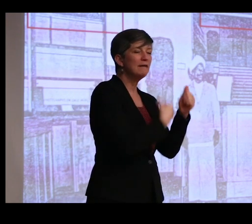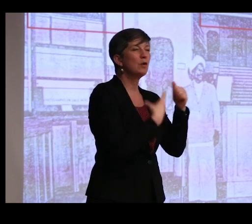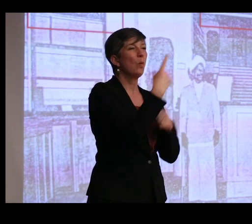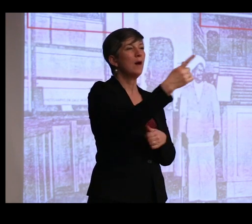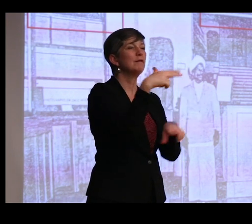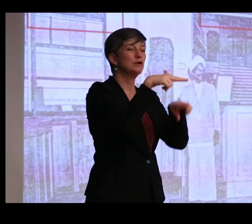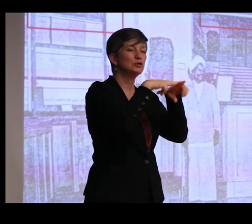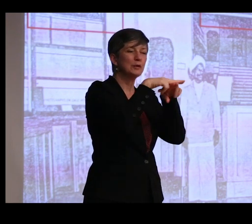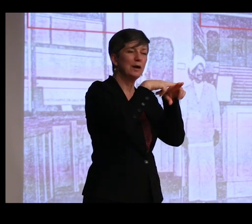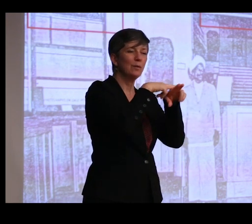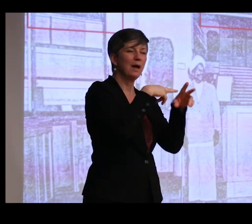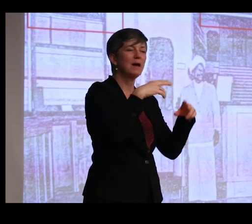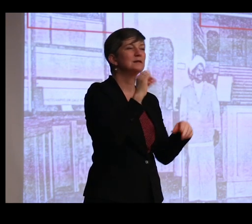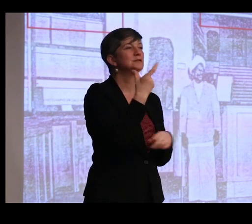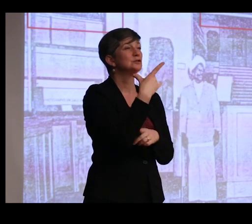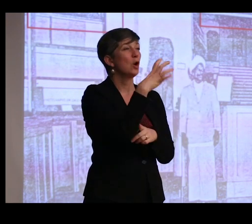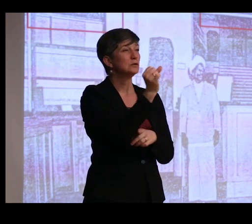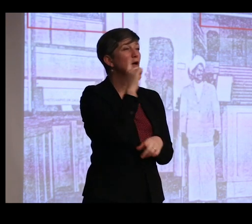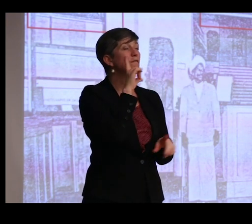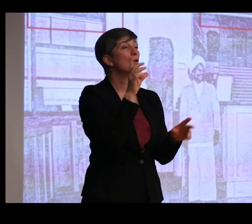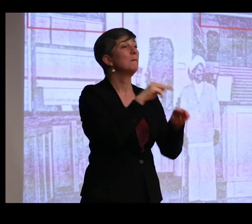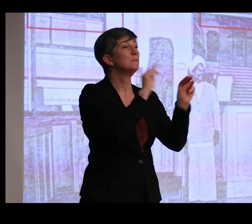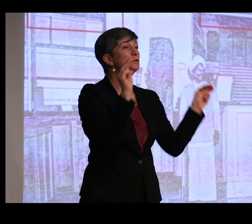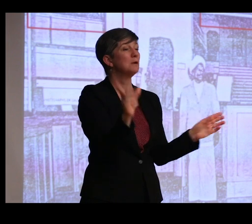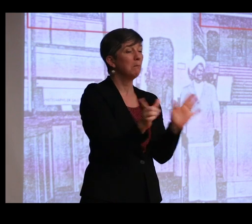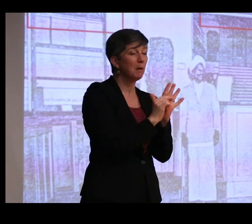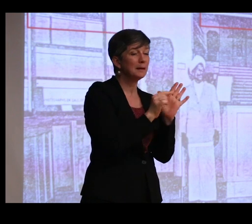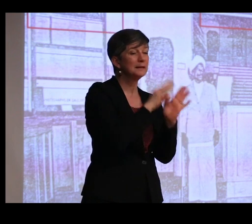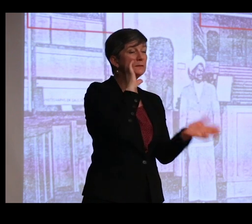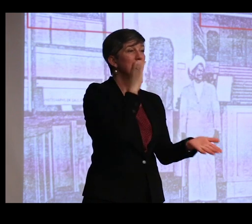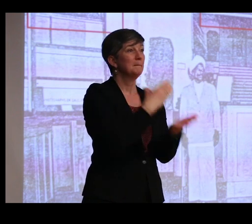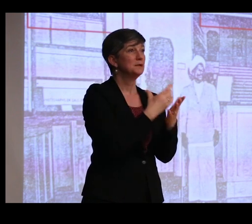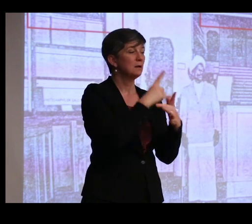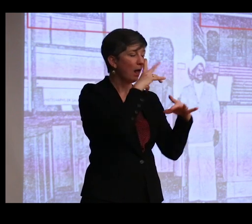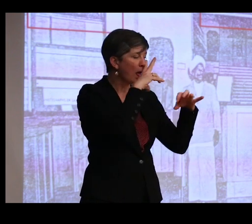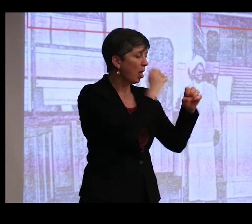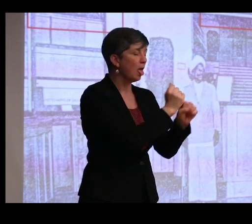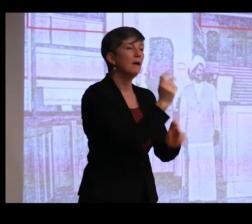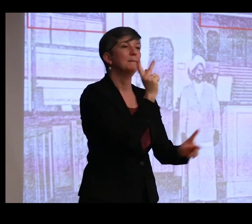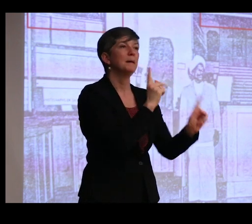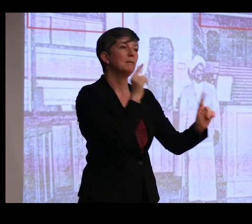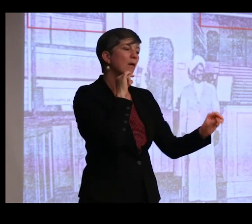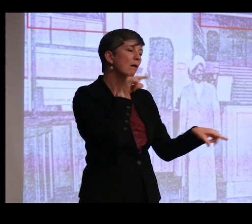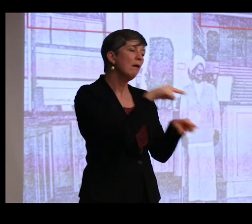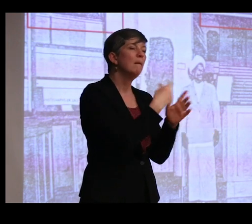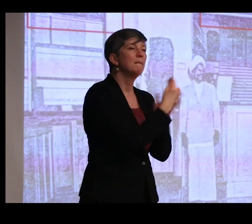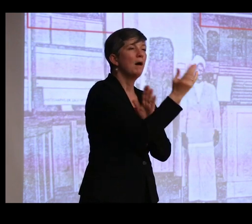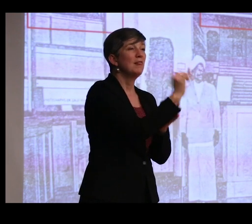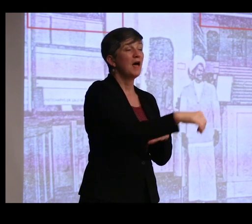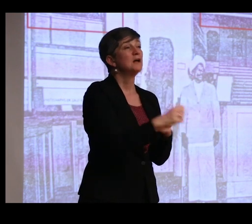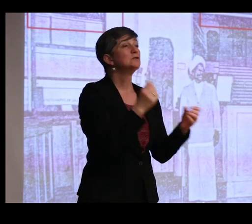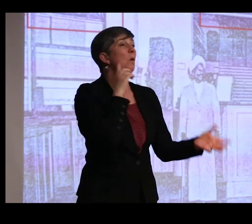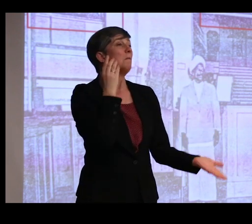stalls for museum publications and pictures to attract the attention of people." So in this way, perhaps the gods might